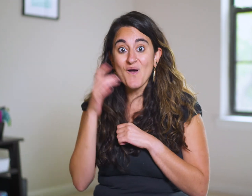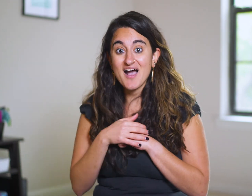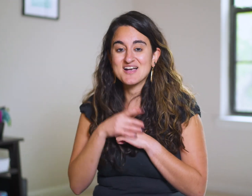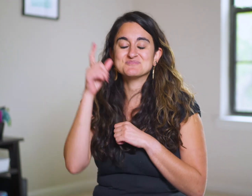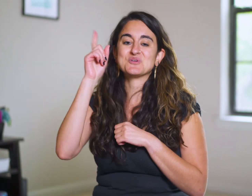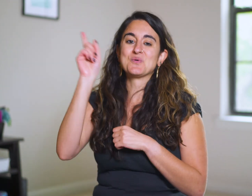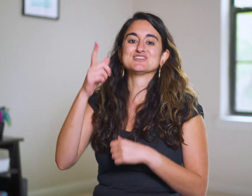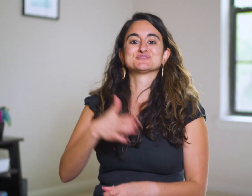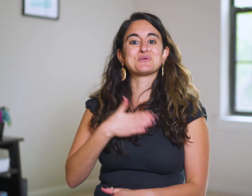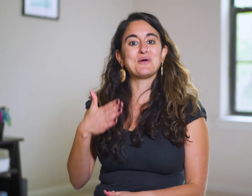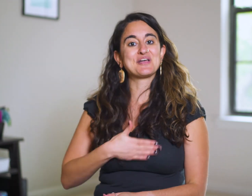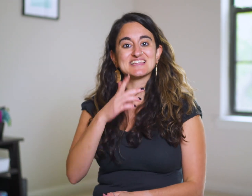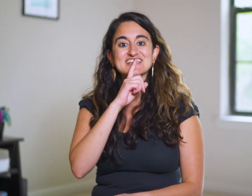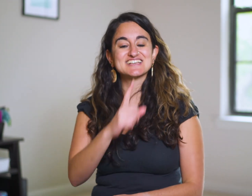He is where the joy is!